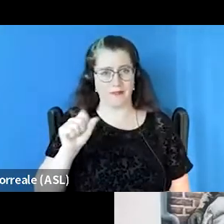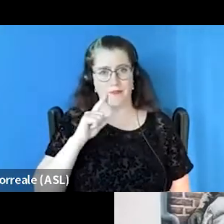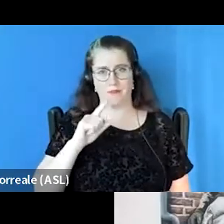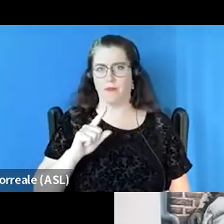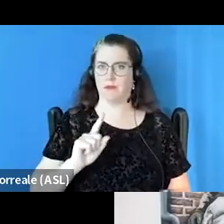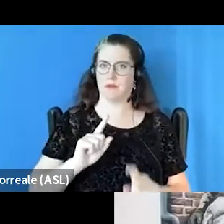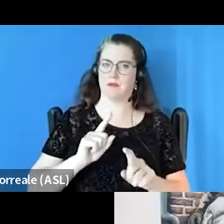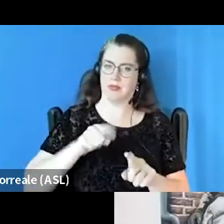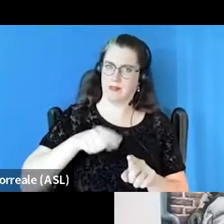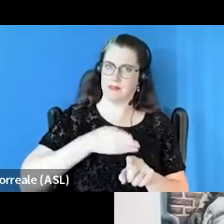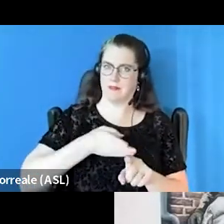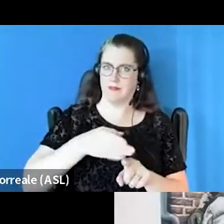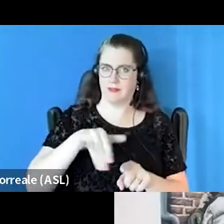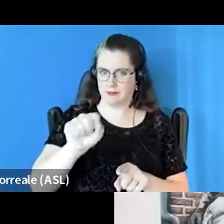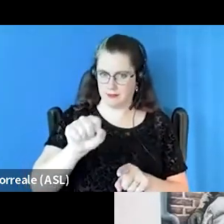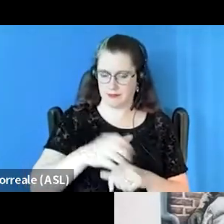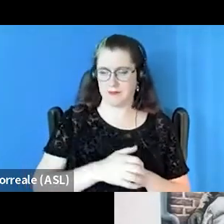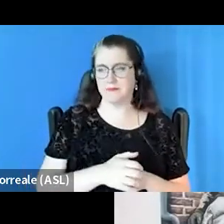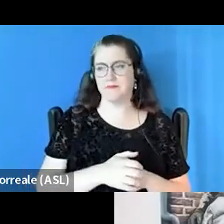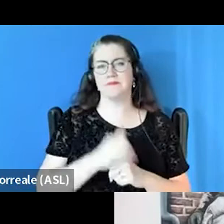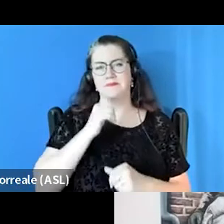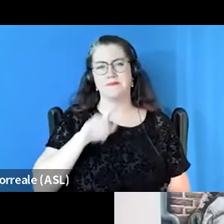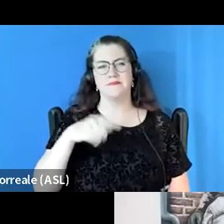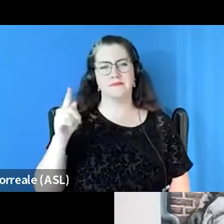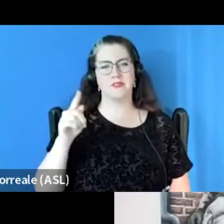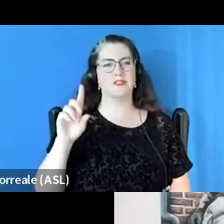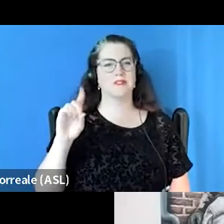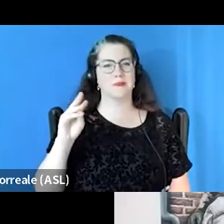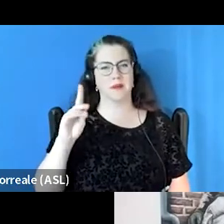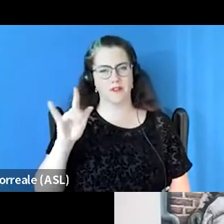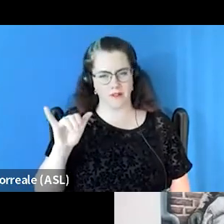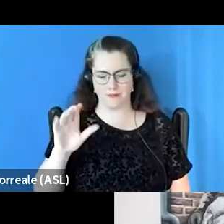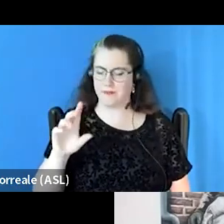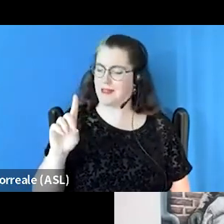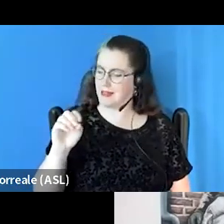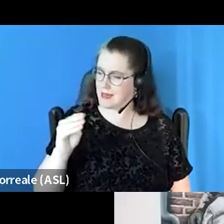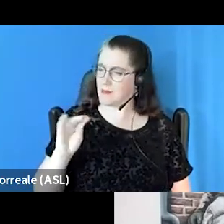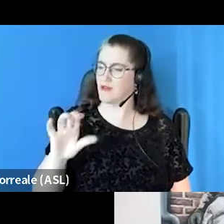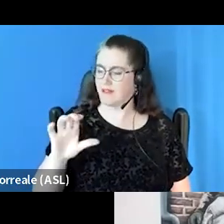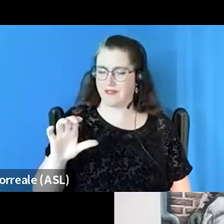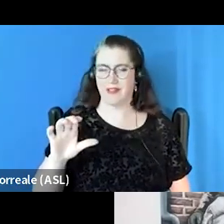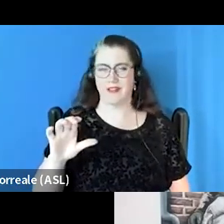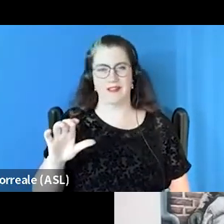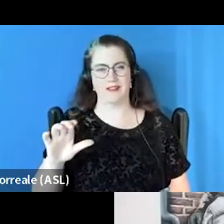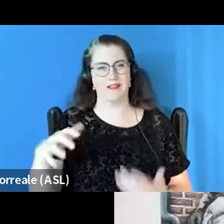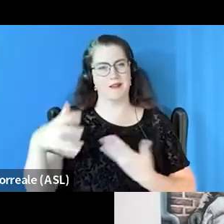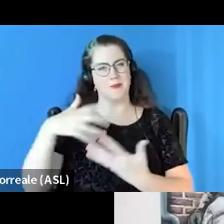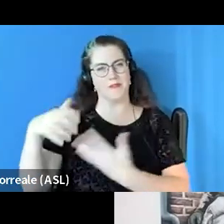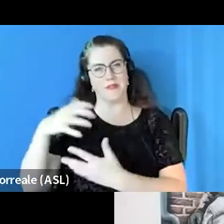it's really not just about demographic morphophyly, it's not just about mirroring the demographics